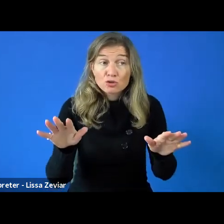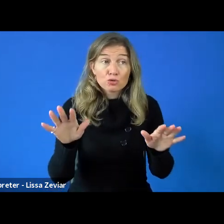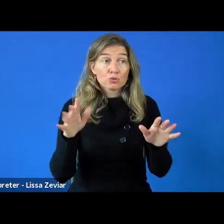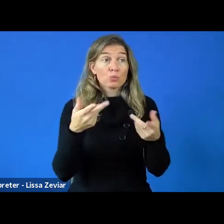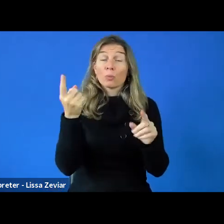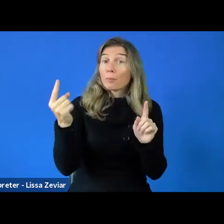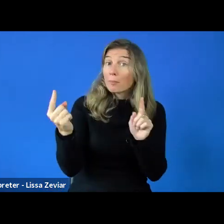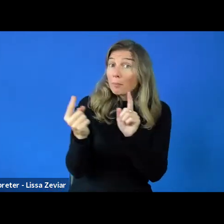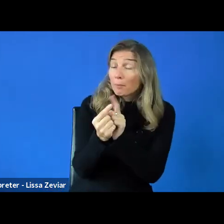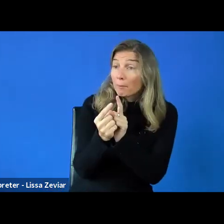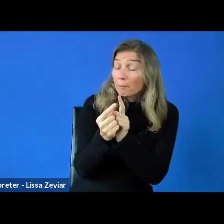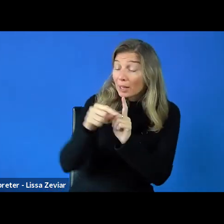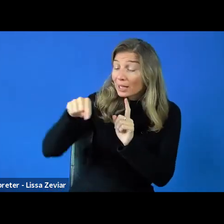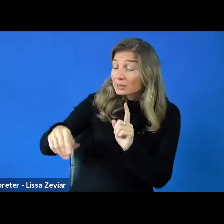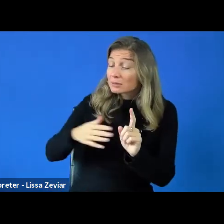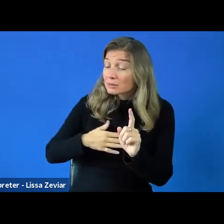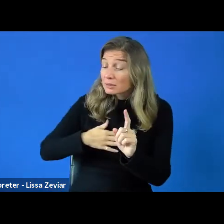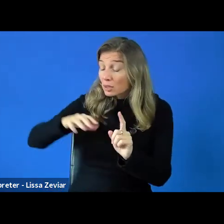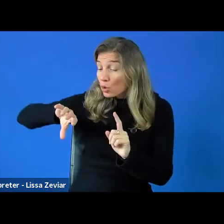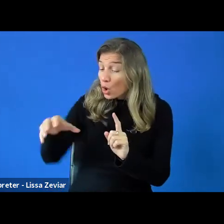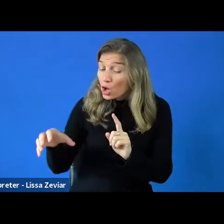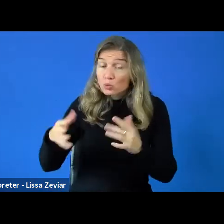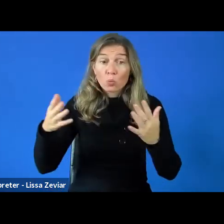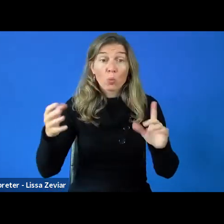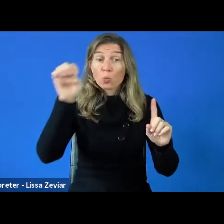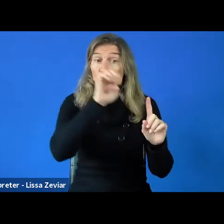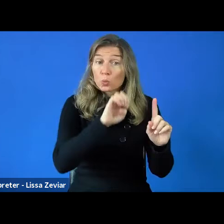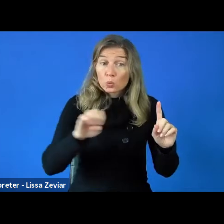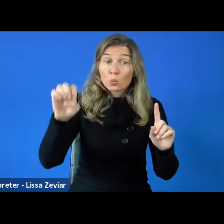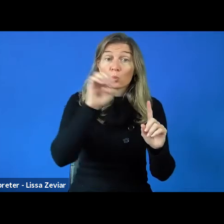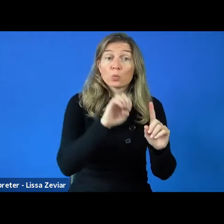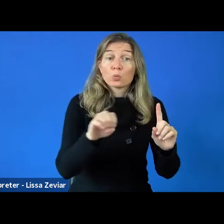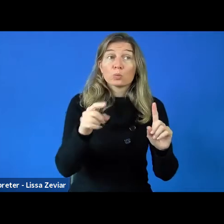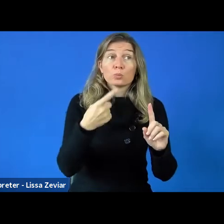in your country or somewhere in Europe, you tell them about the project,